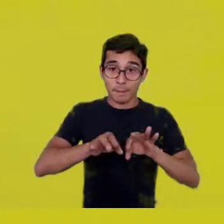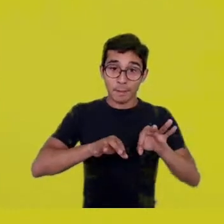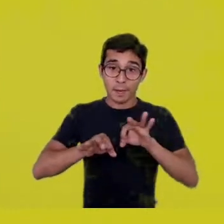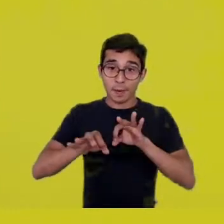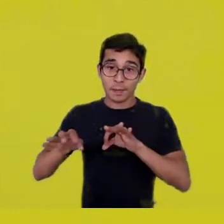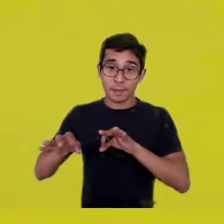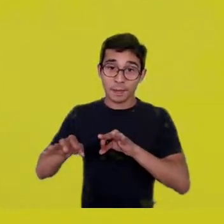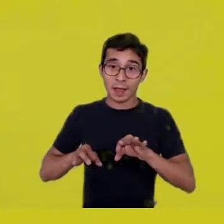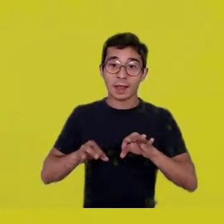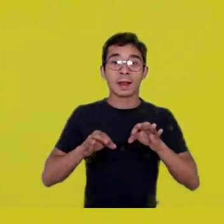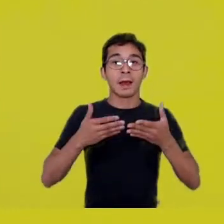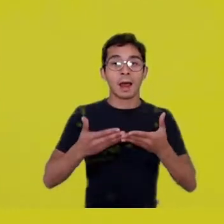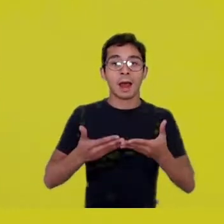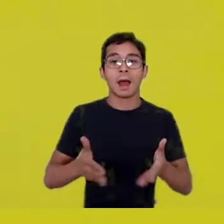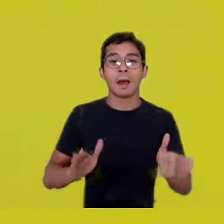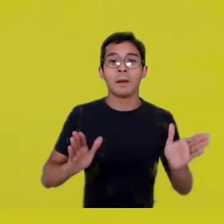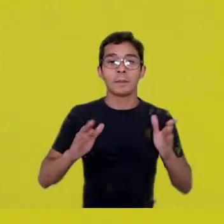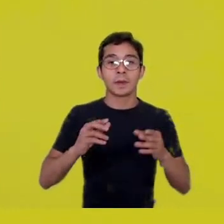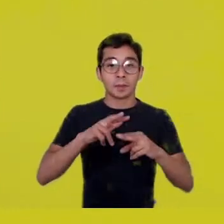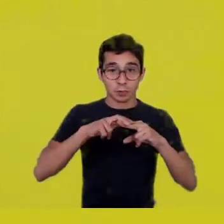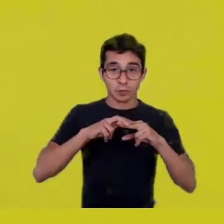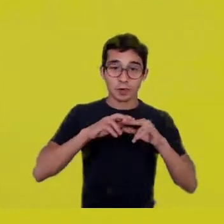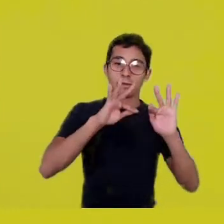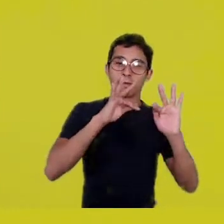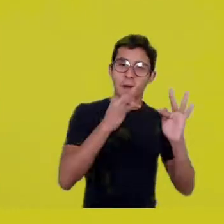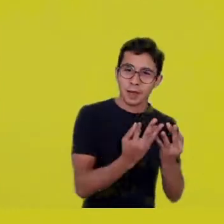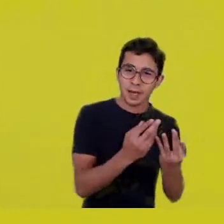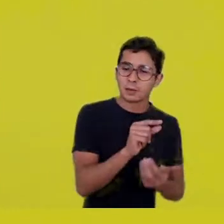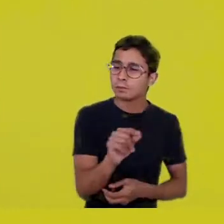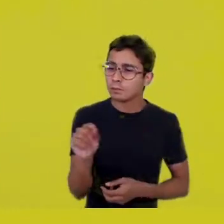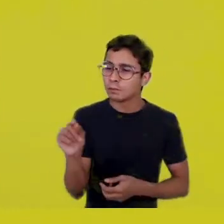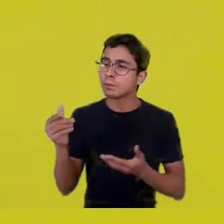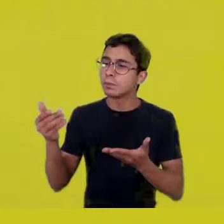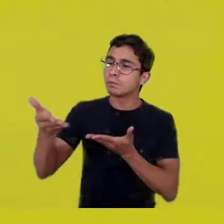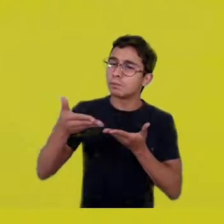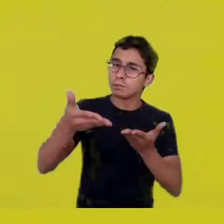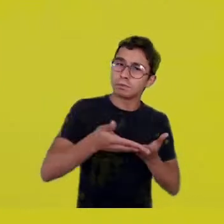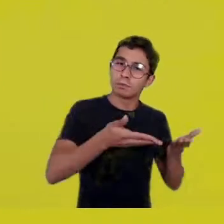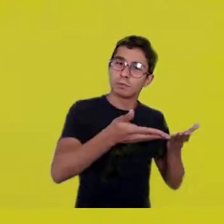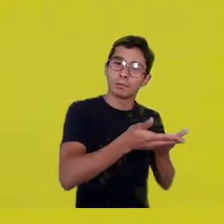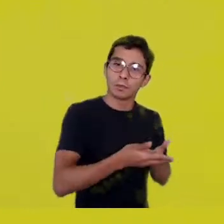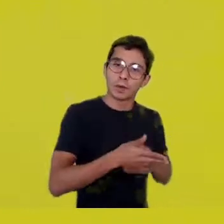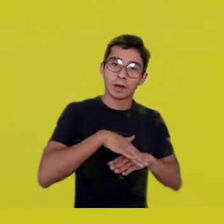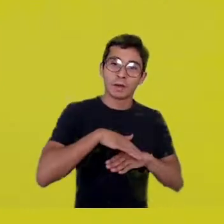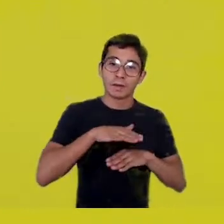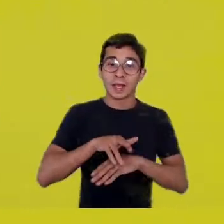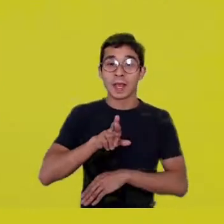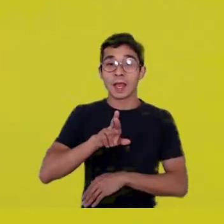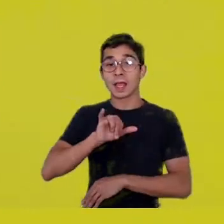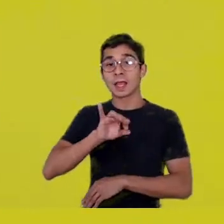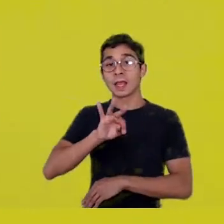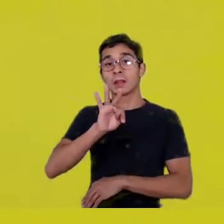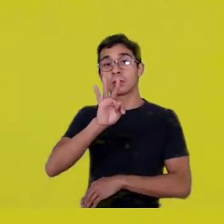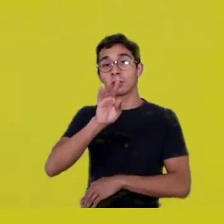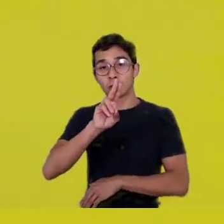to perform a few of these rites, this one I mentioned, head on the ground,